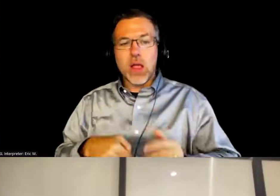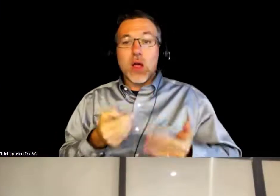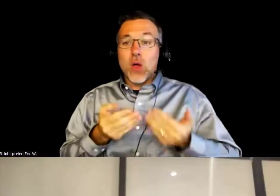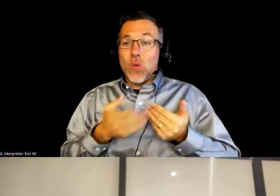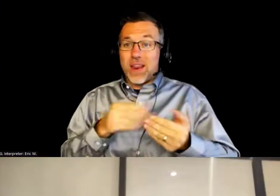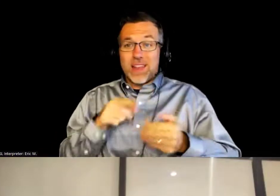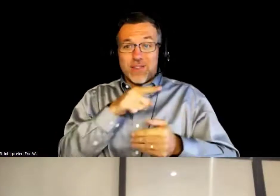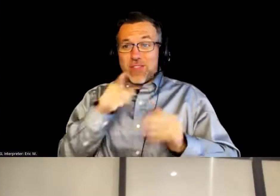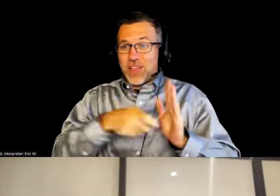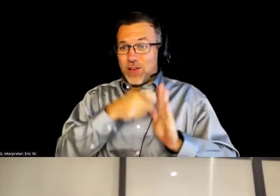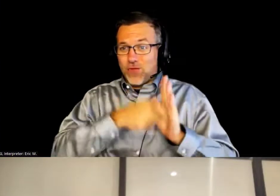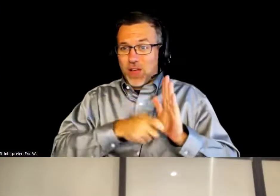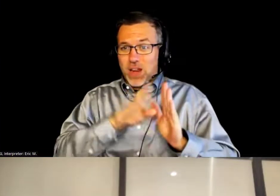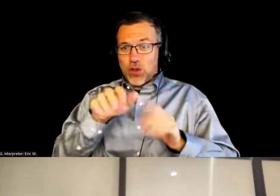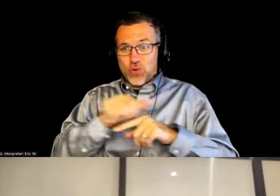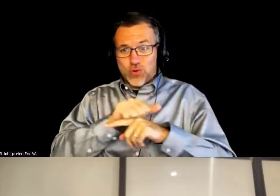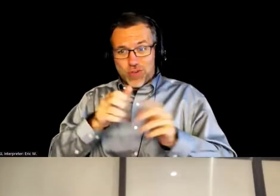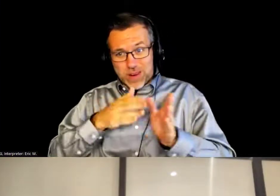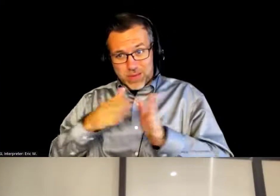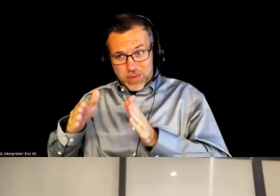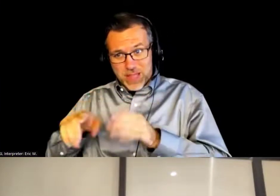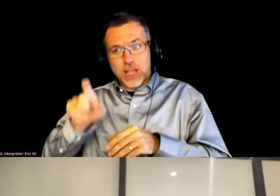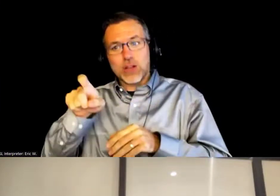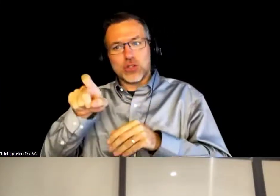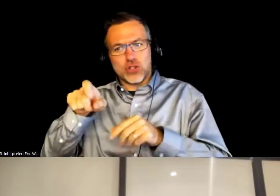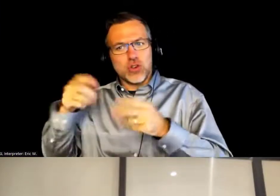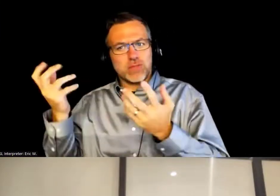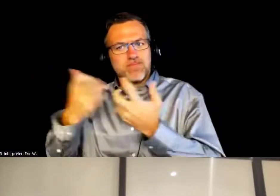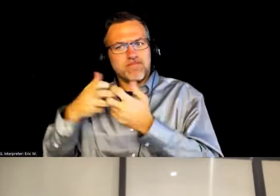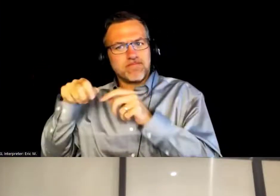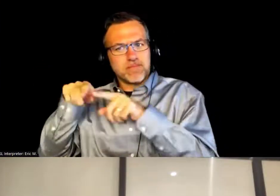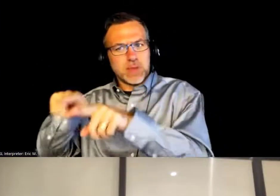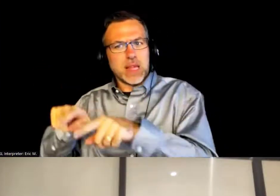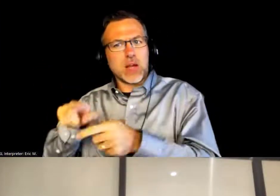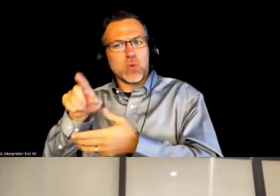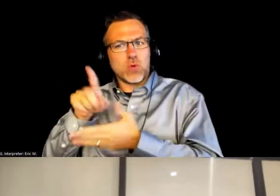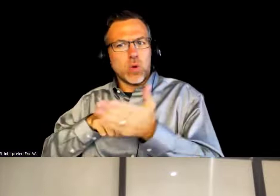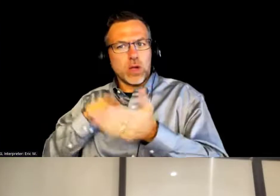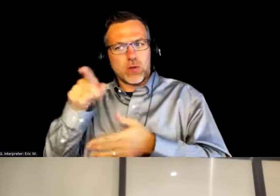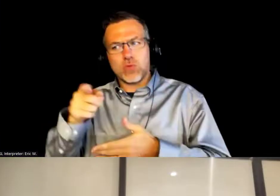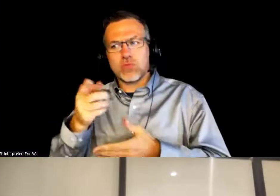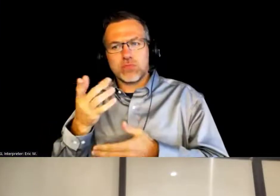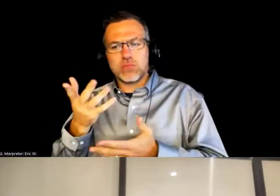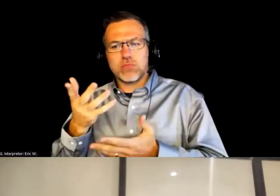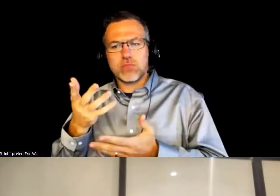for you should align with what you are writing, and this calls for most brands, in any case.